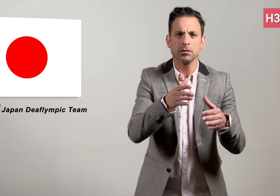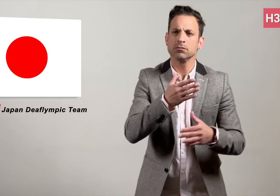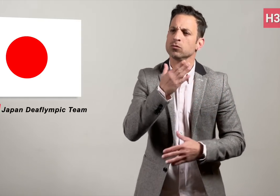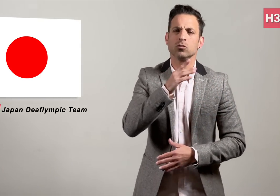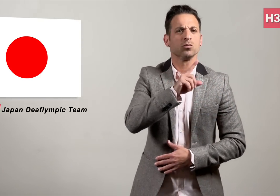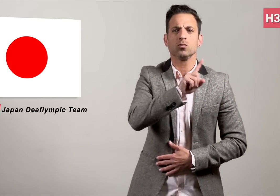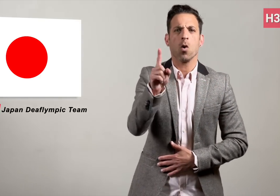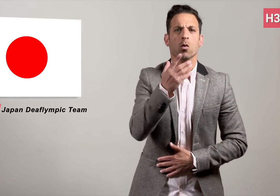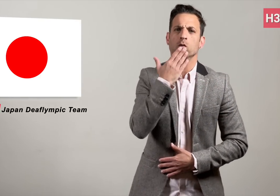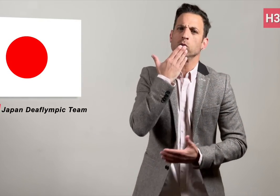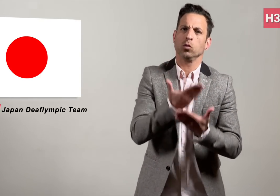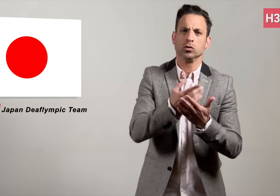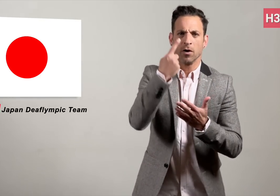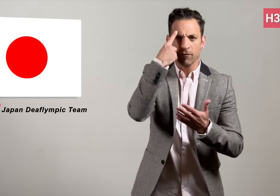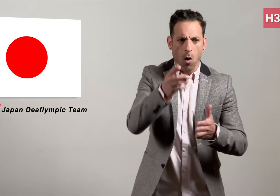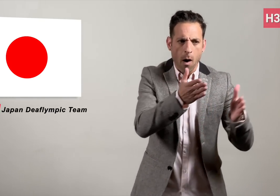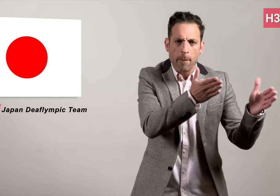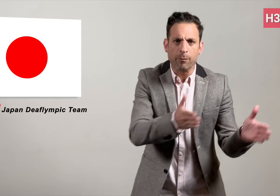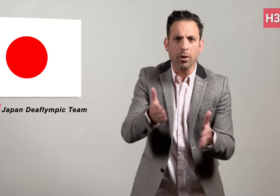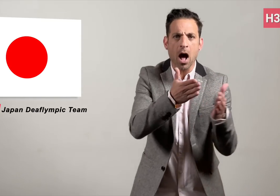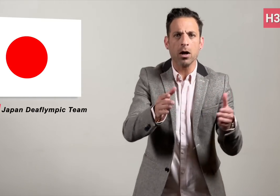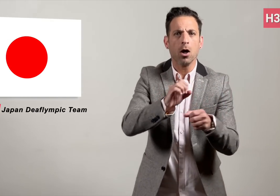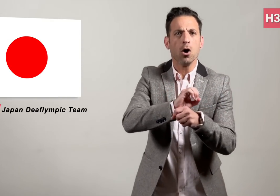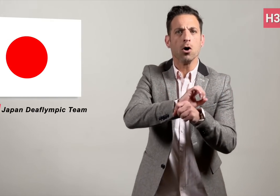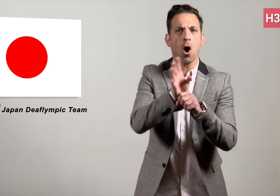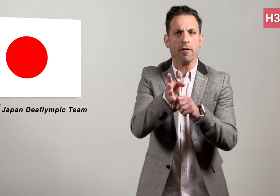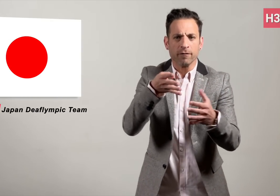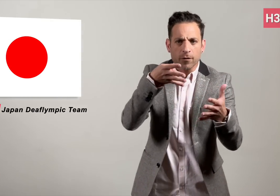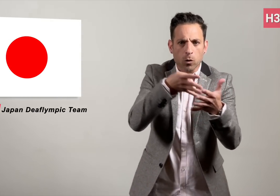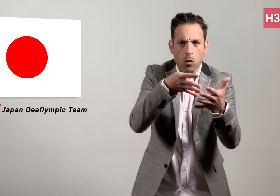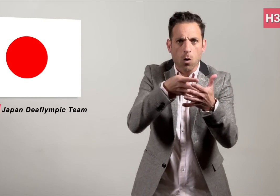failed to enforce COVID-19 measures